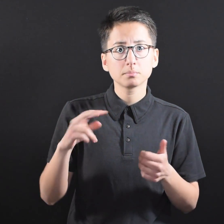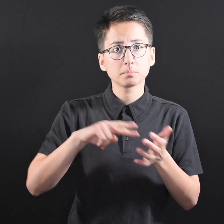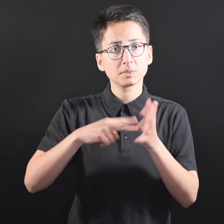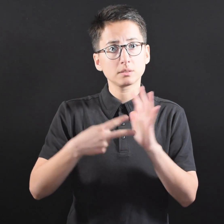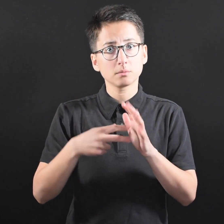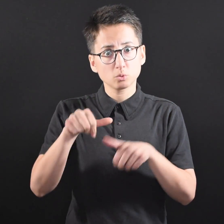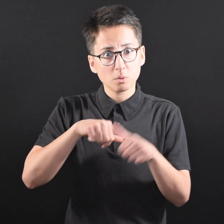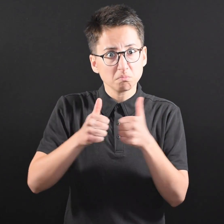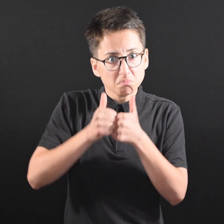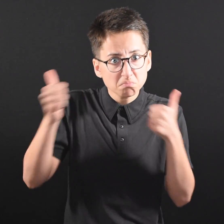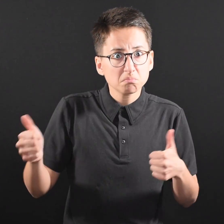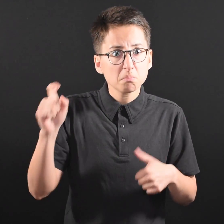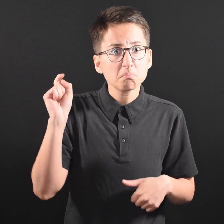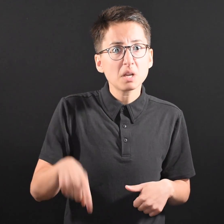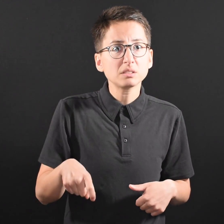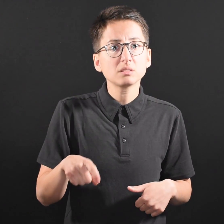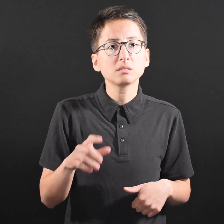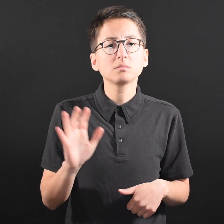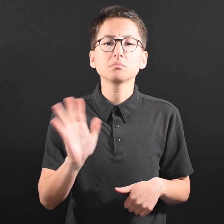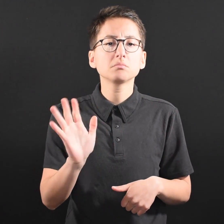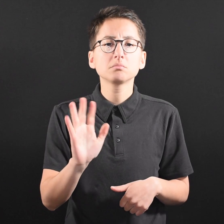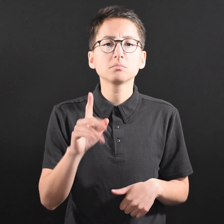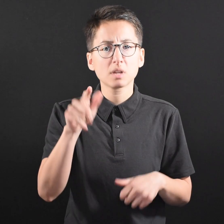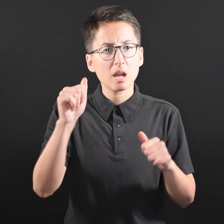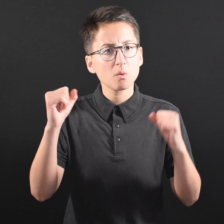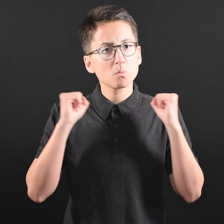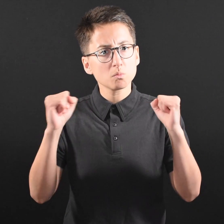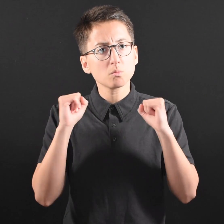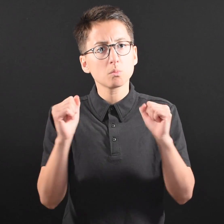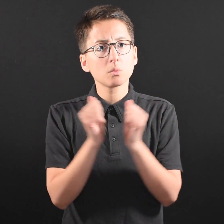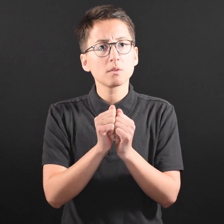distance does not mean social distance—work out virtually with